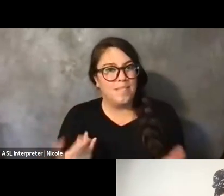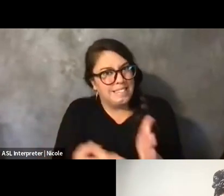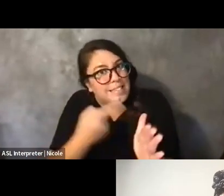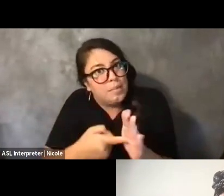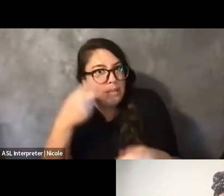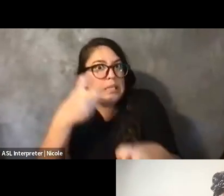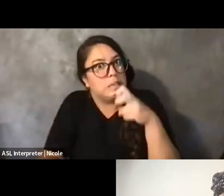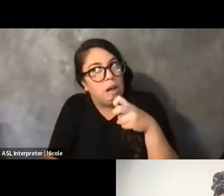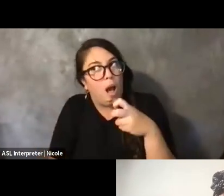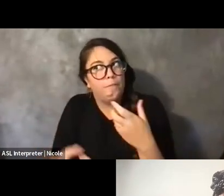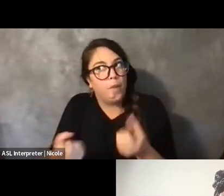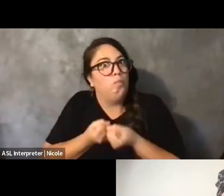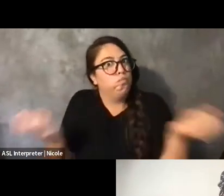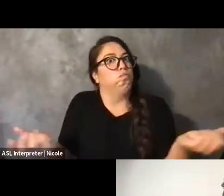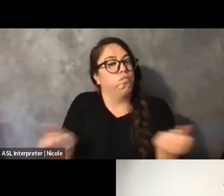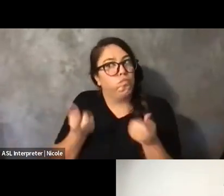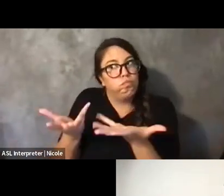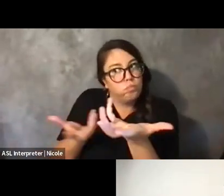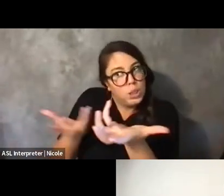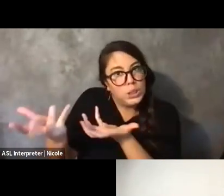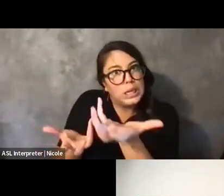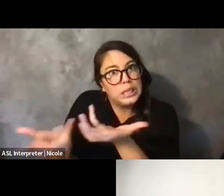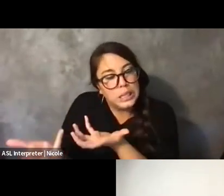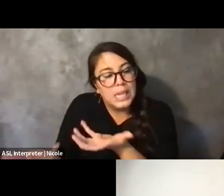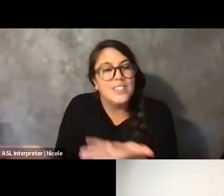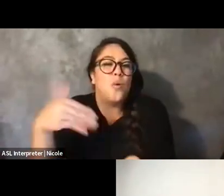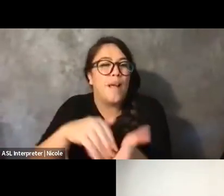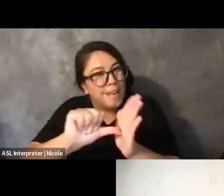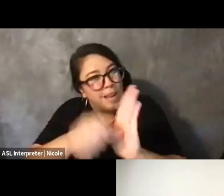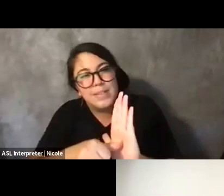And so that, again, comes back to how important it is to, like, build these relationships